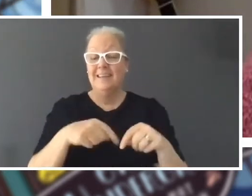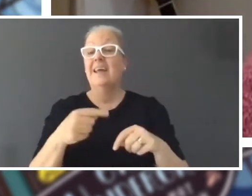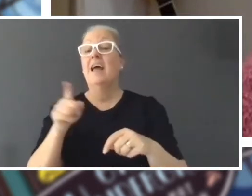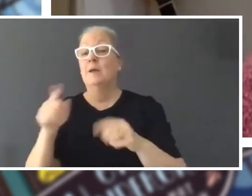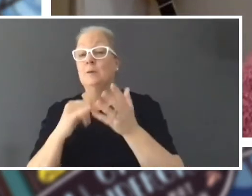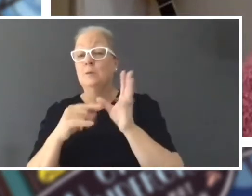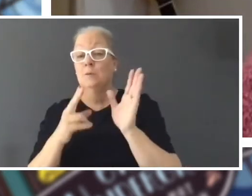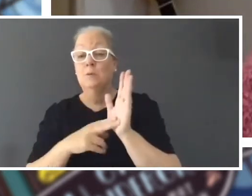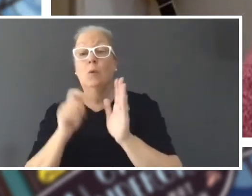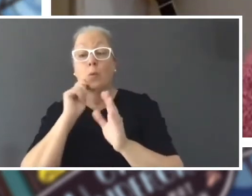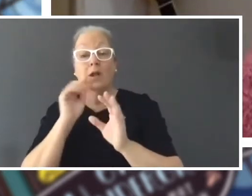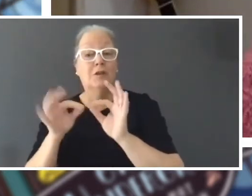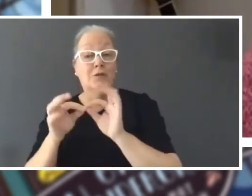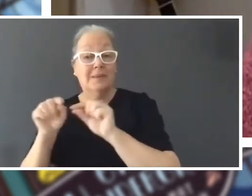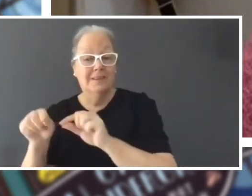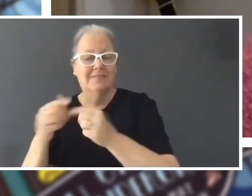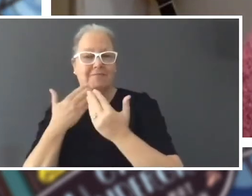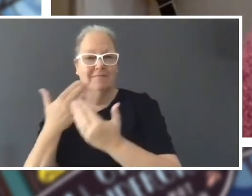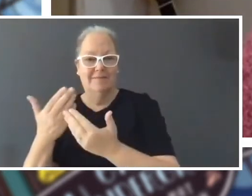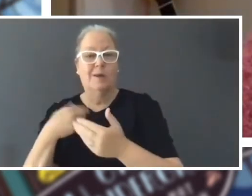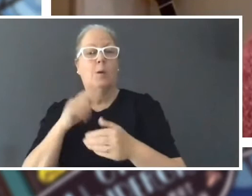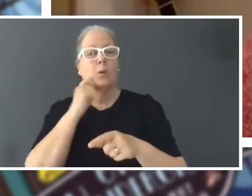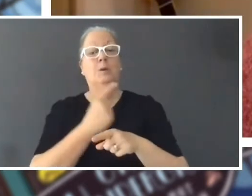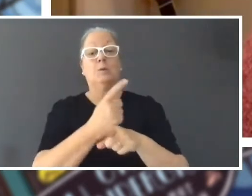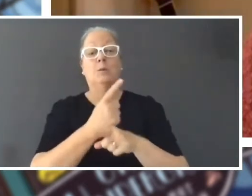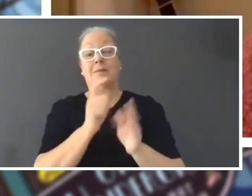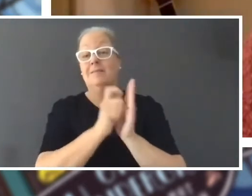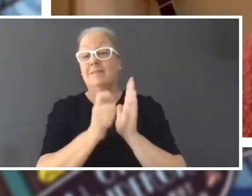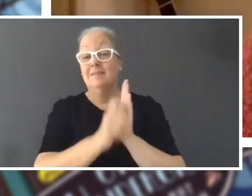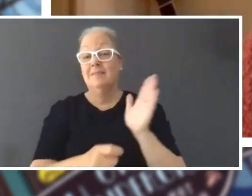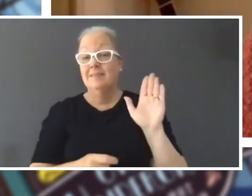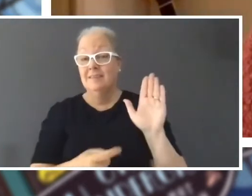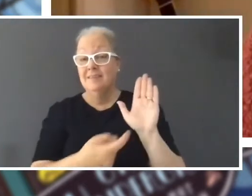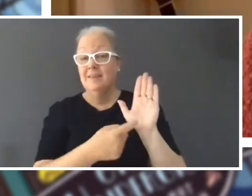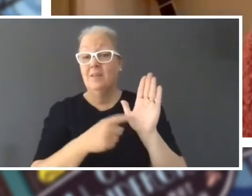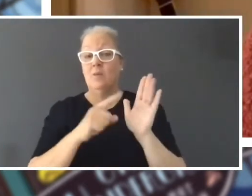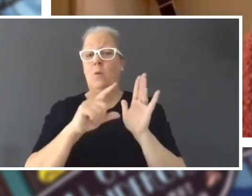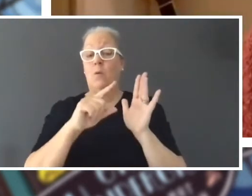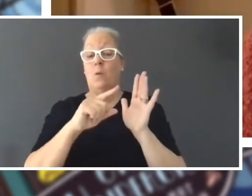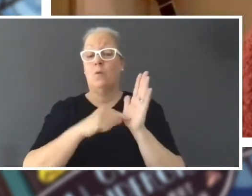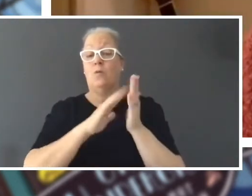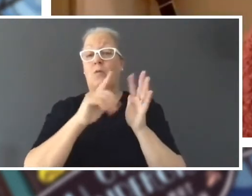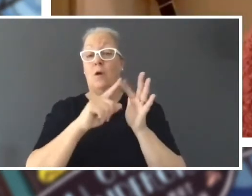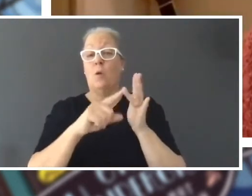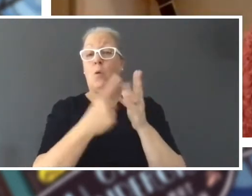Today we are going to be chatting to the author of this amazing book 'The Orchard Underground', today we are chatting with